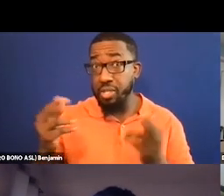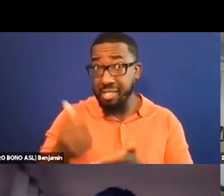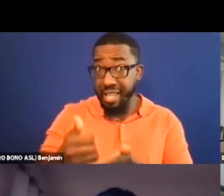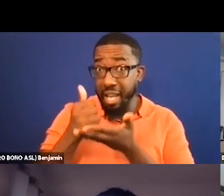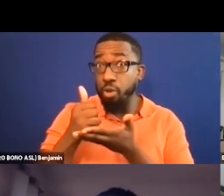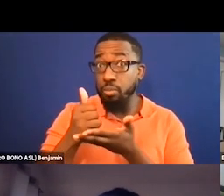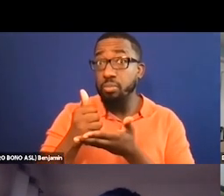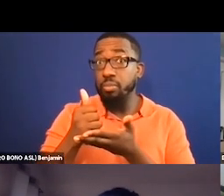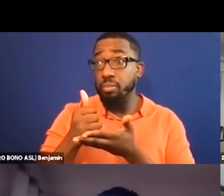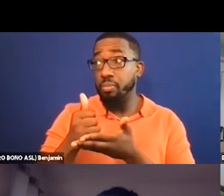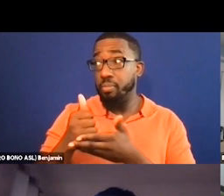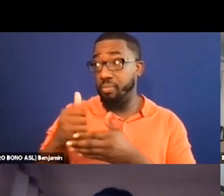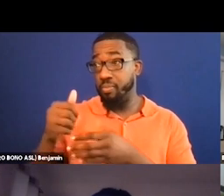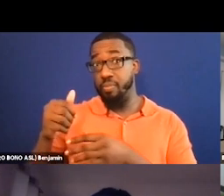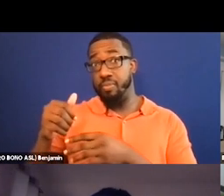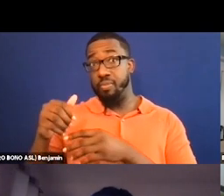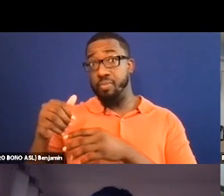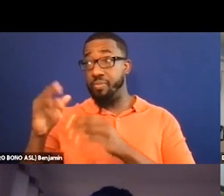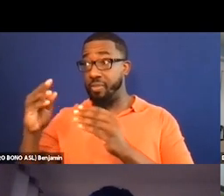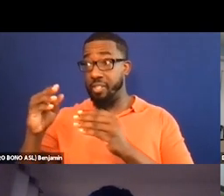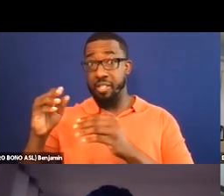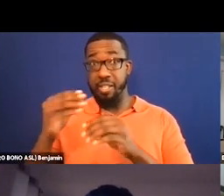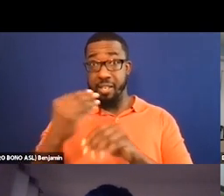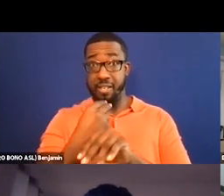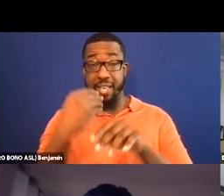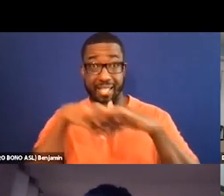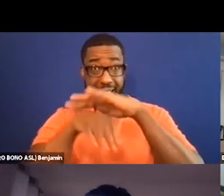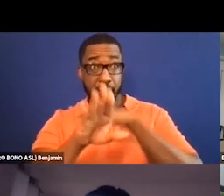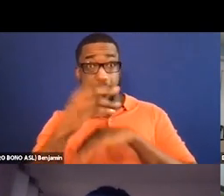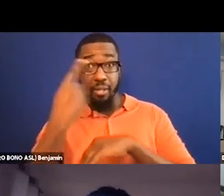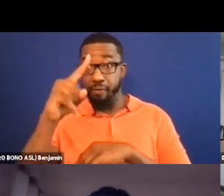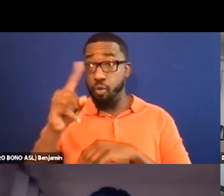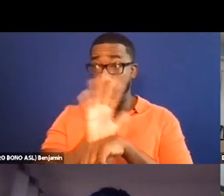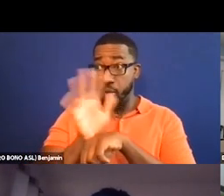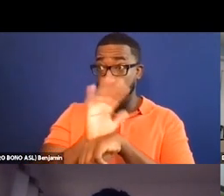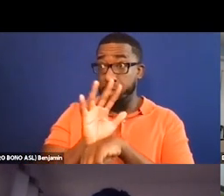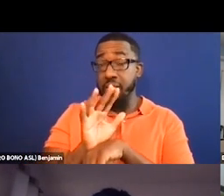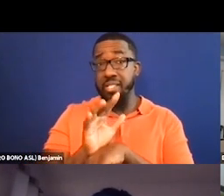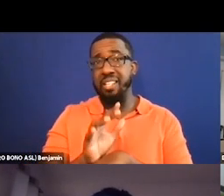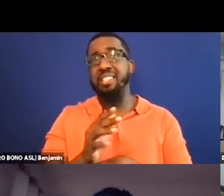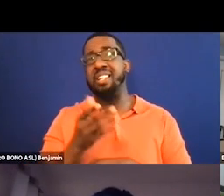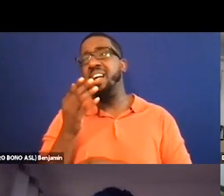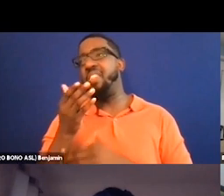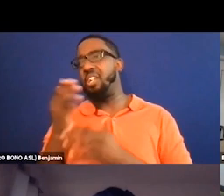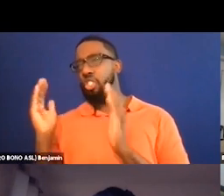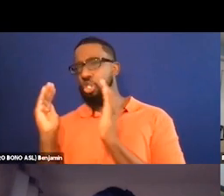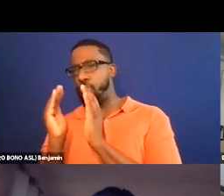screenings accessible foundations or grants. She says that several smaller fests I've worked with